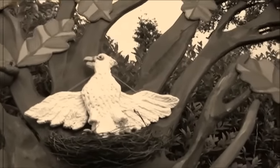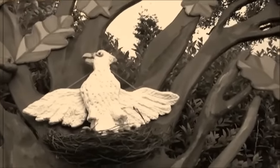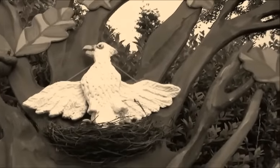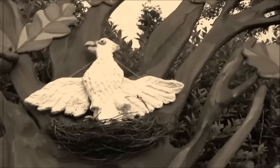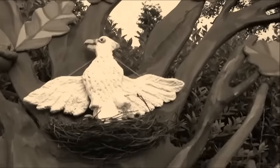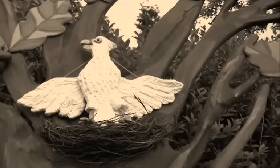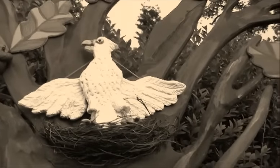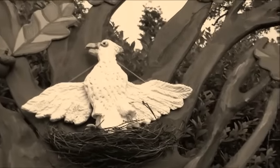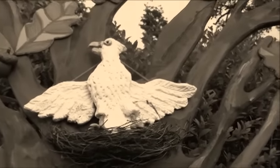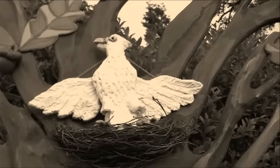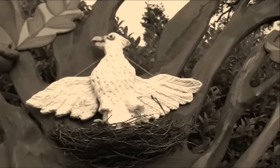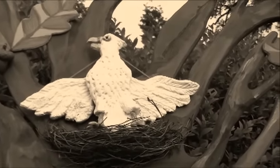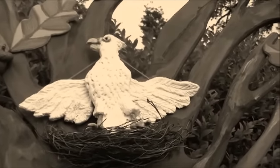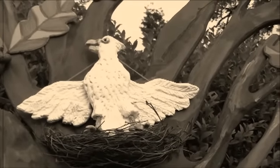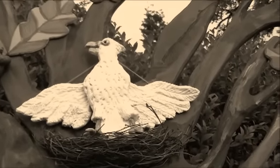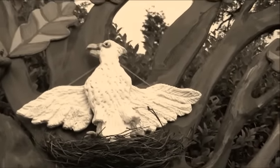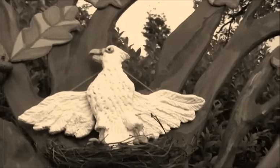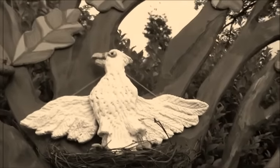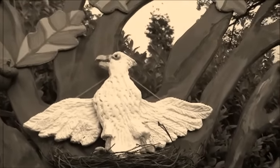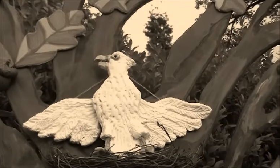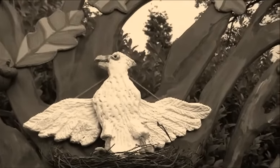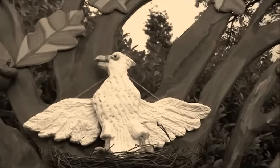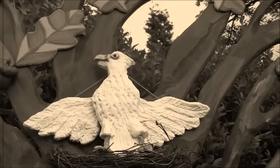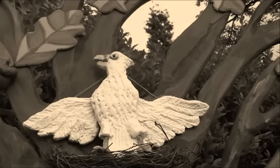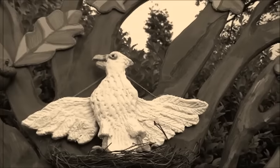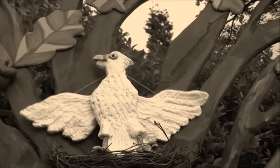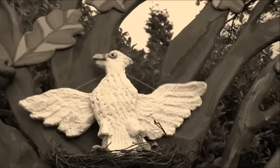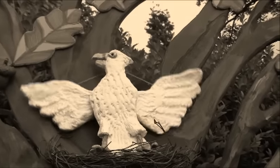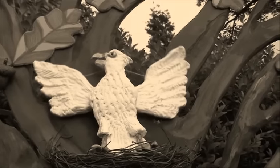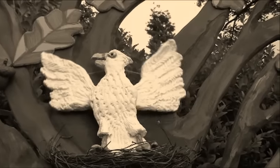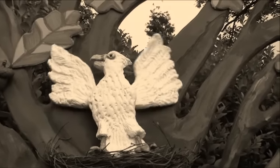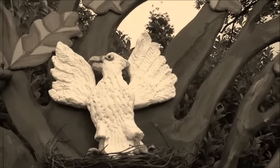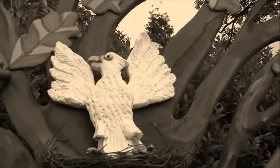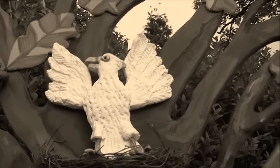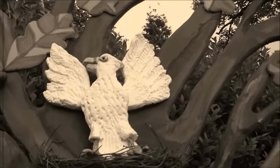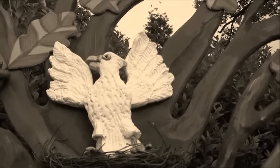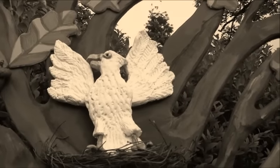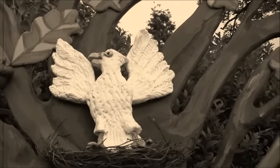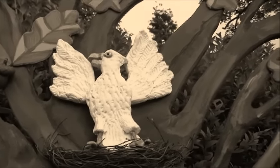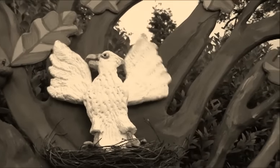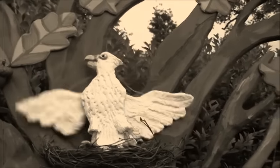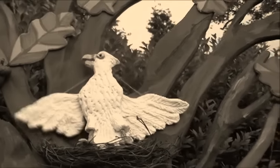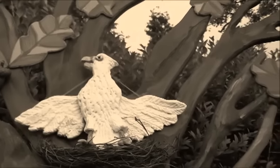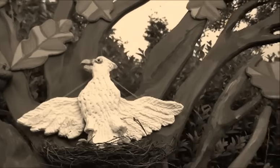with the nest of a magnificent white eagle on top.